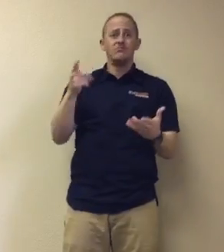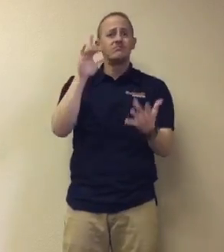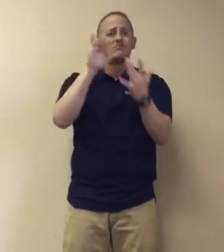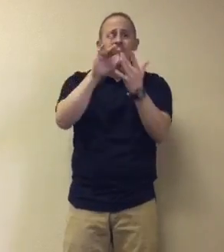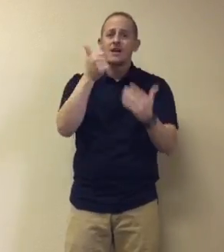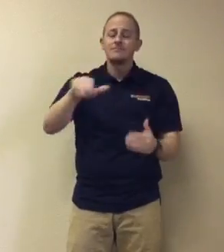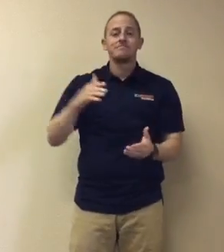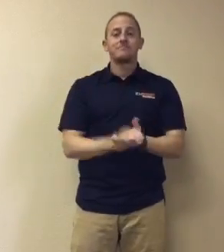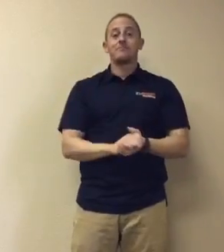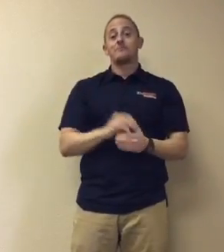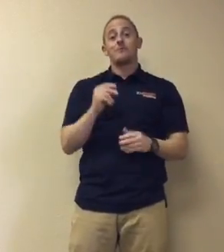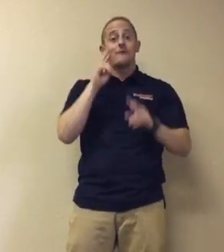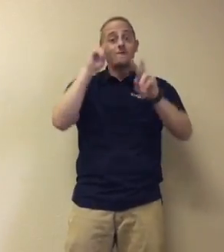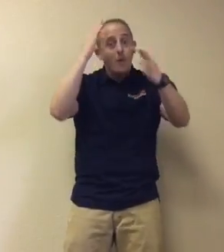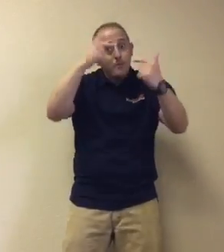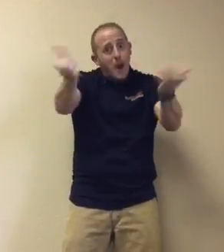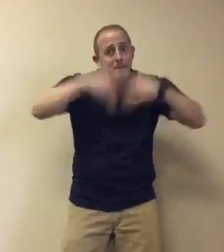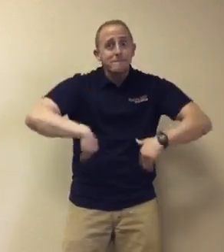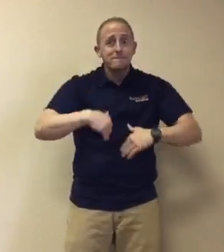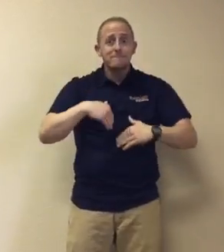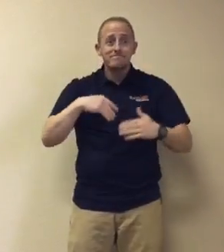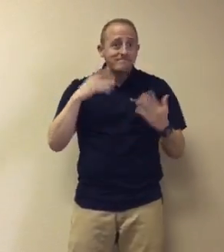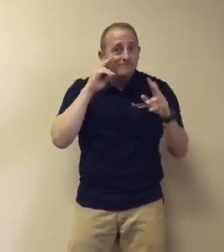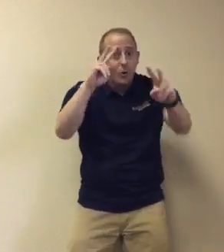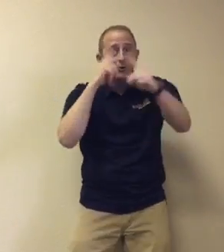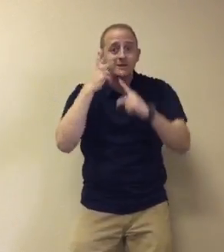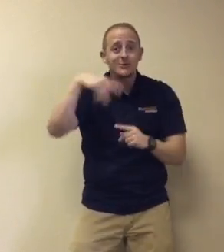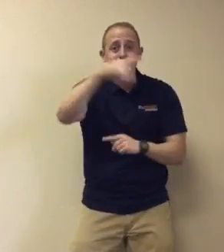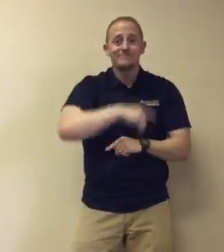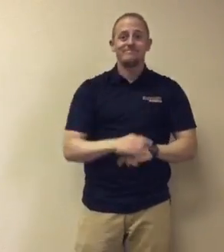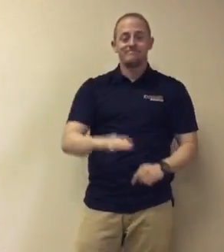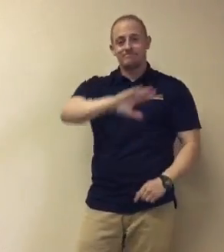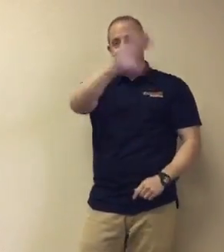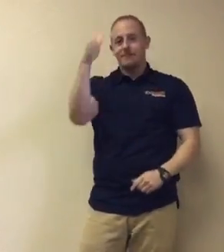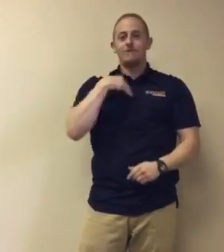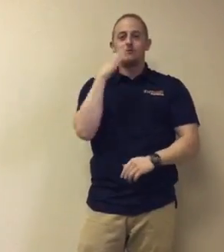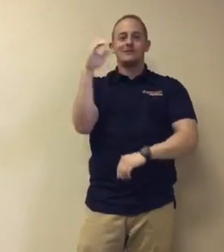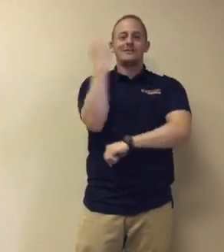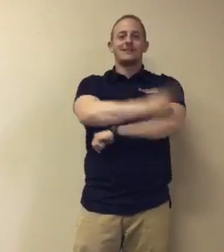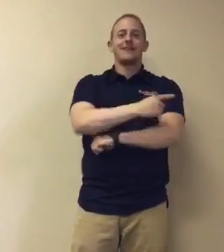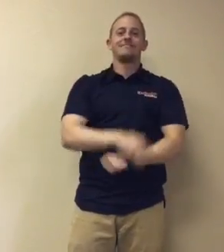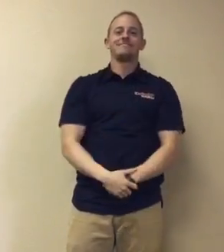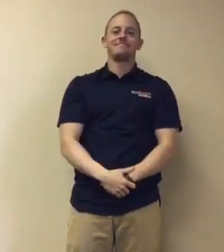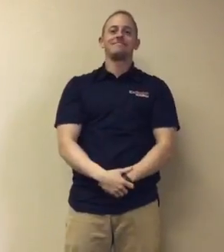You are welcome to contact us at any time. Be sure to come on out and we look forward to seeing you there! Have a good day!